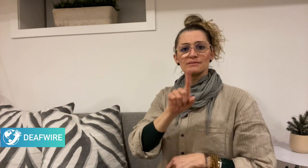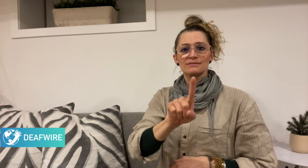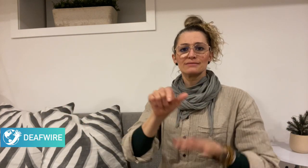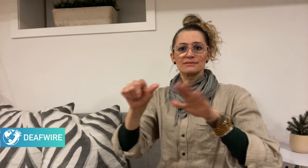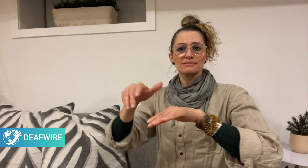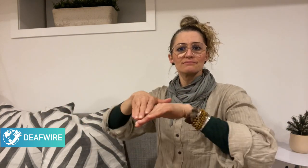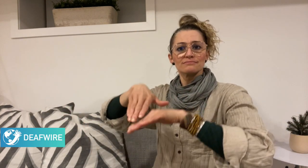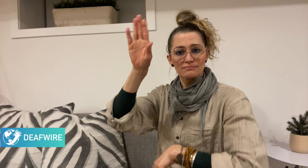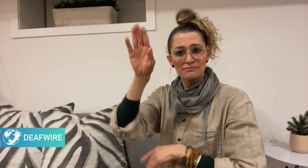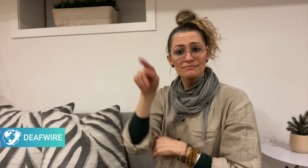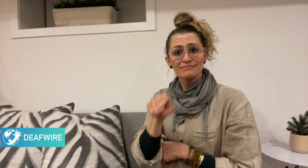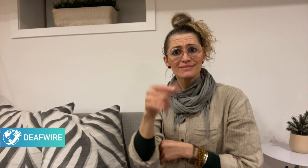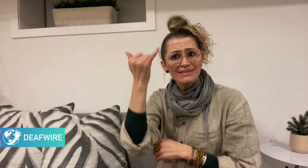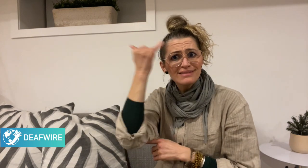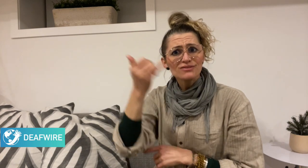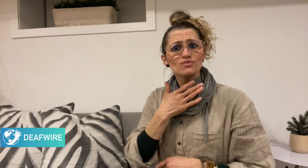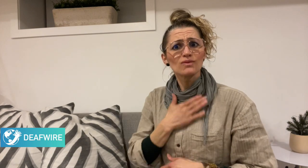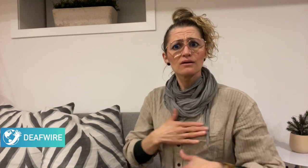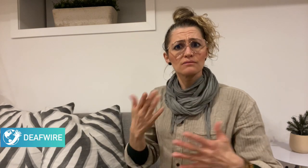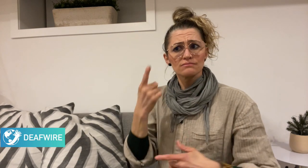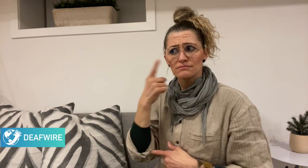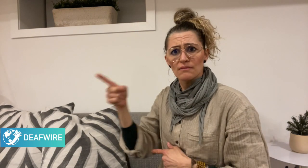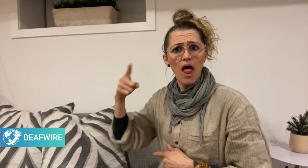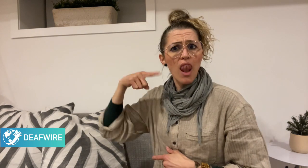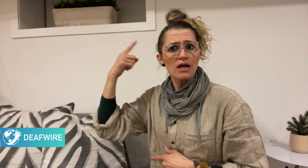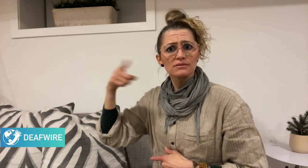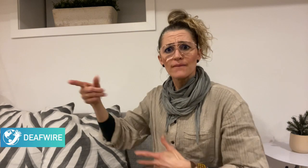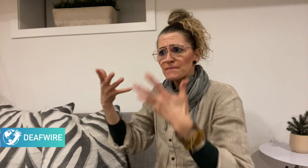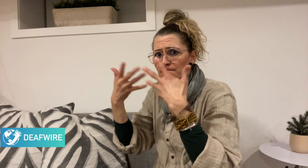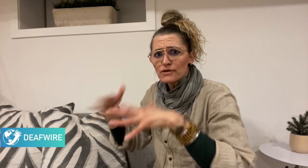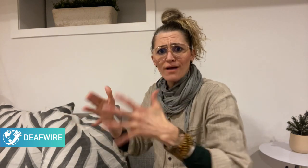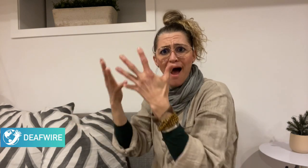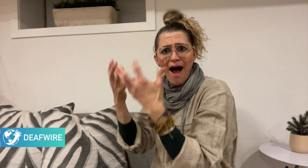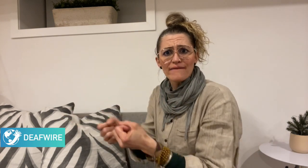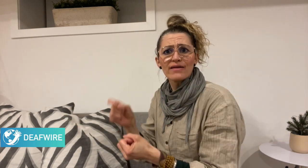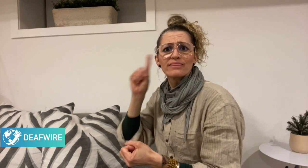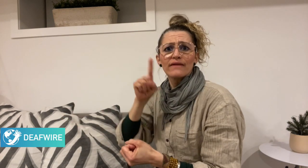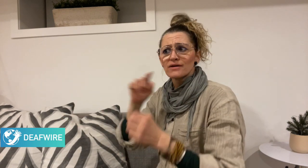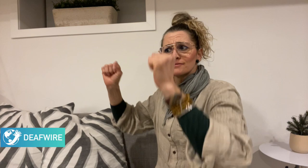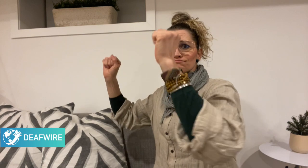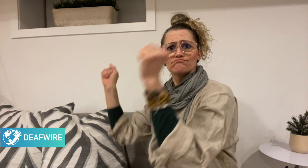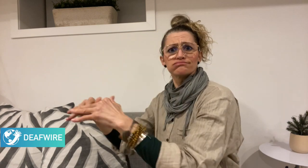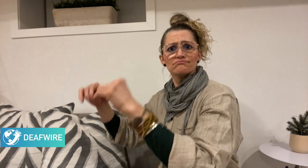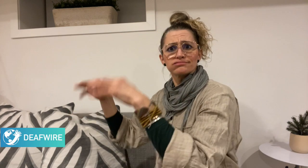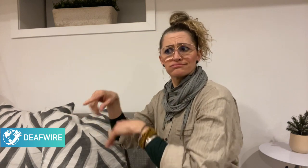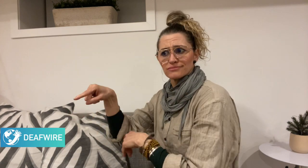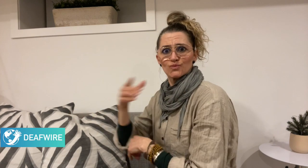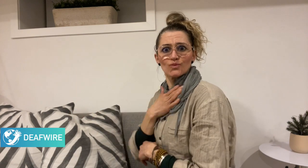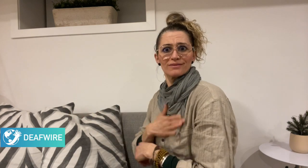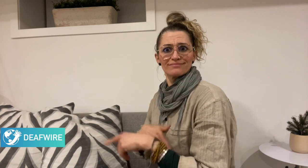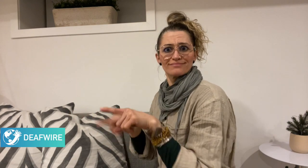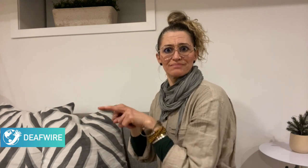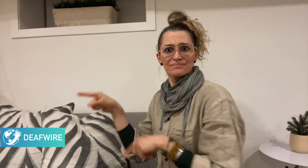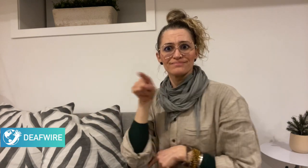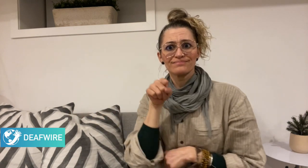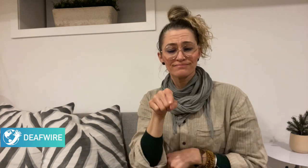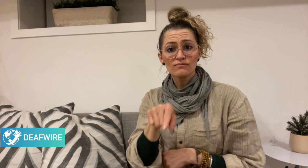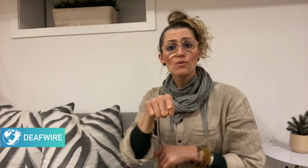of the already existing Deaf Hub in London. The £700,000 GBP